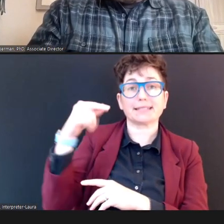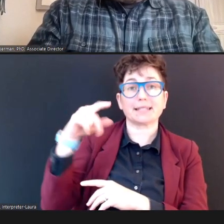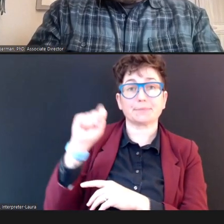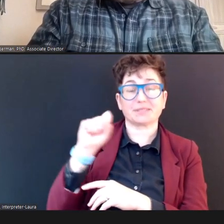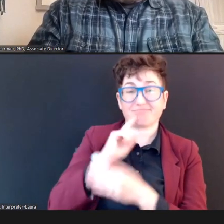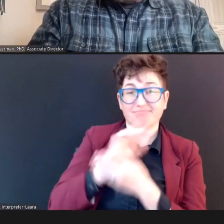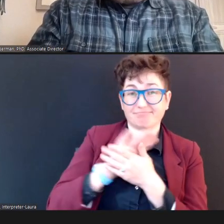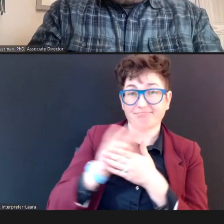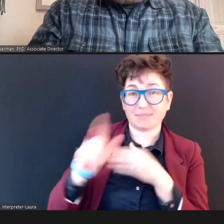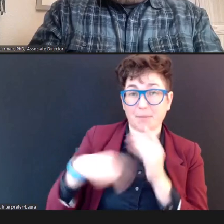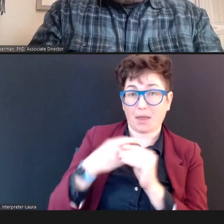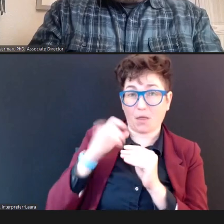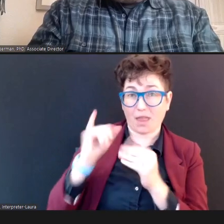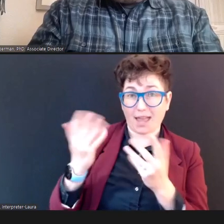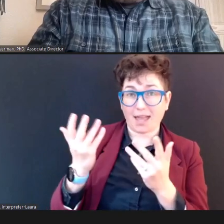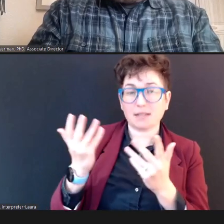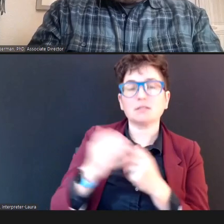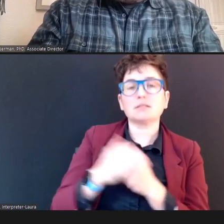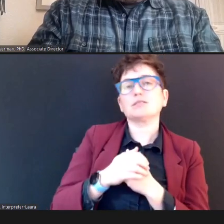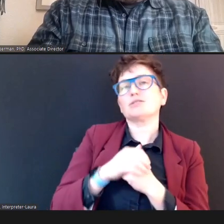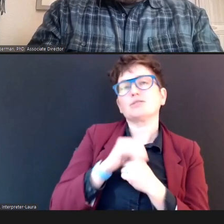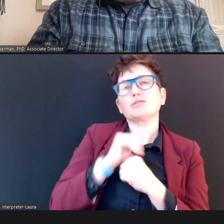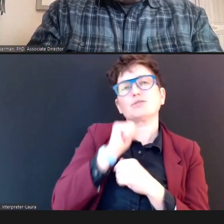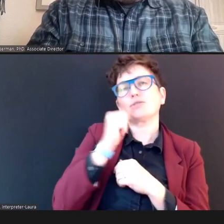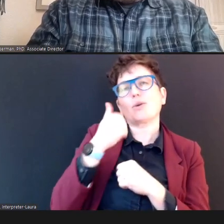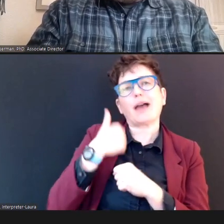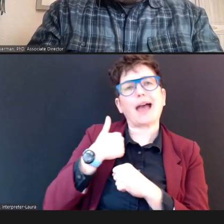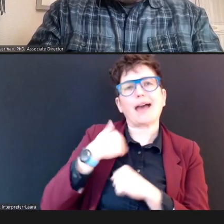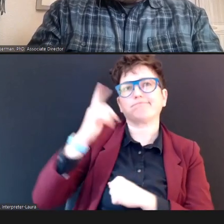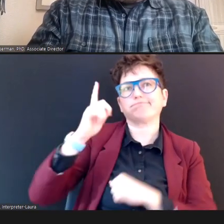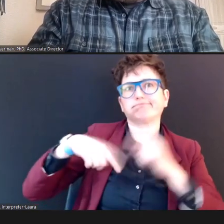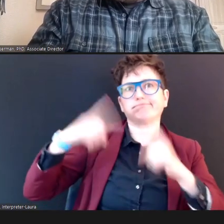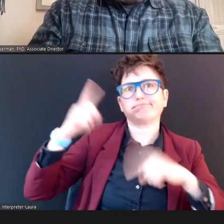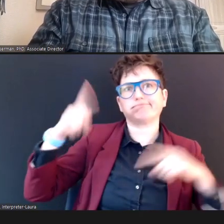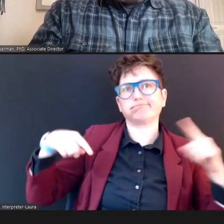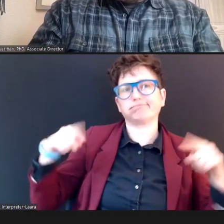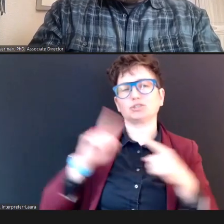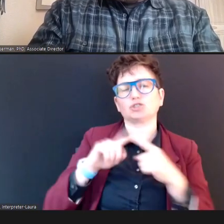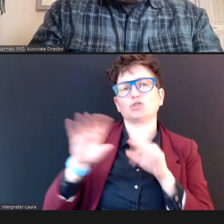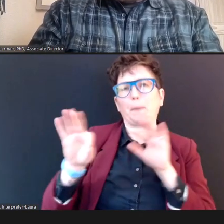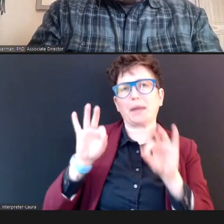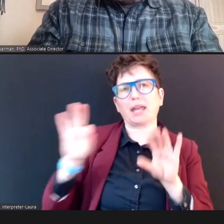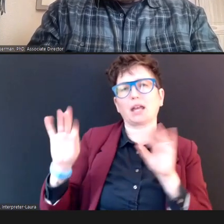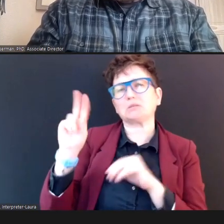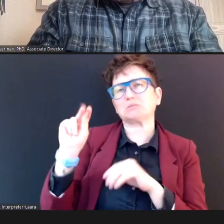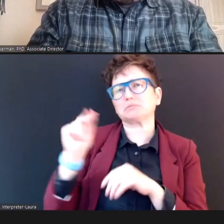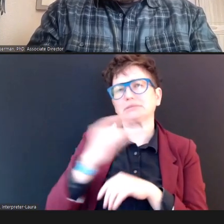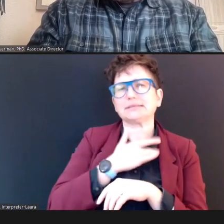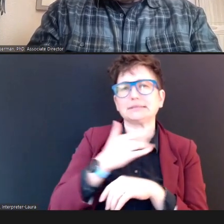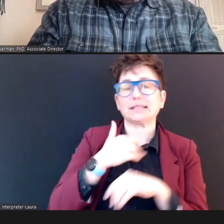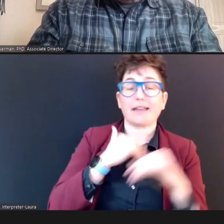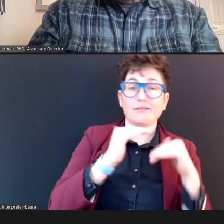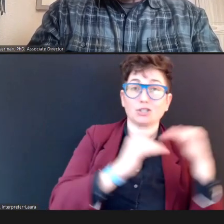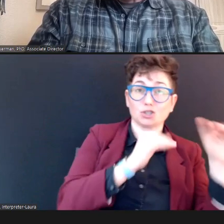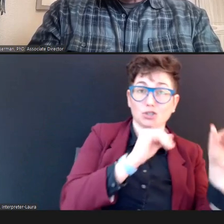you don't have such a wide selection to pick from; usually you have an adult-sized foam tip.